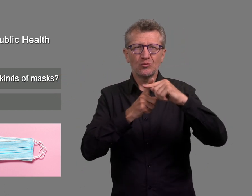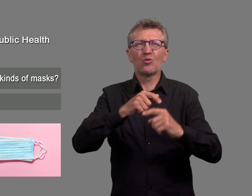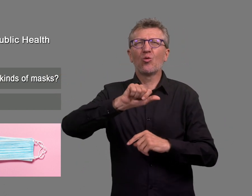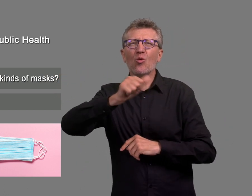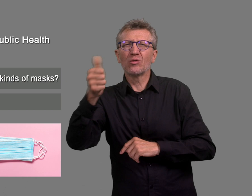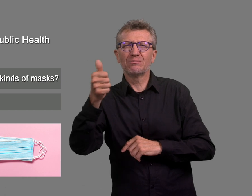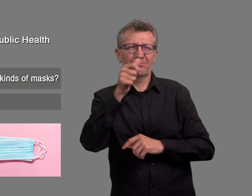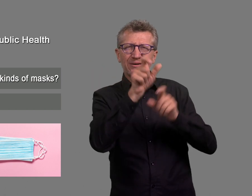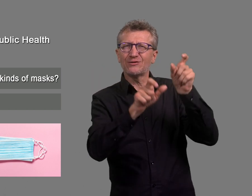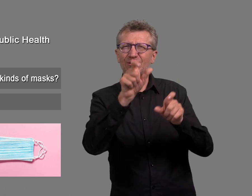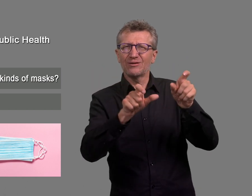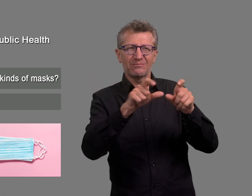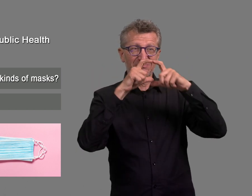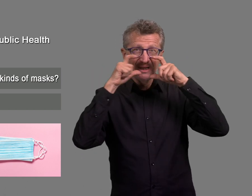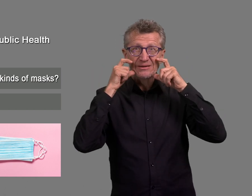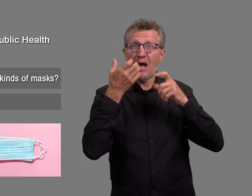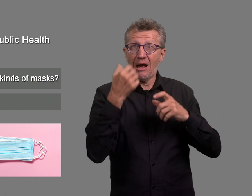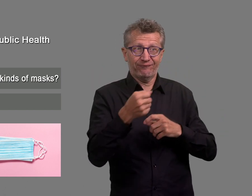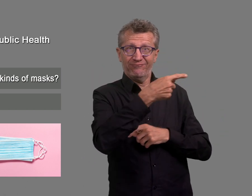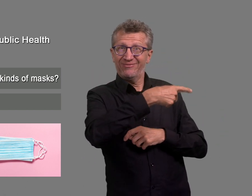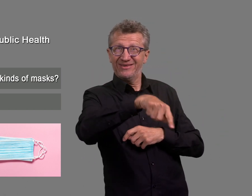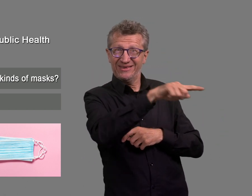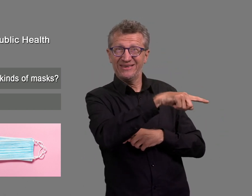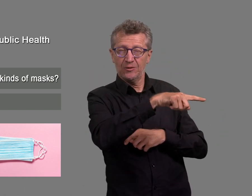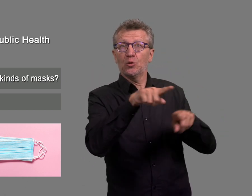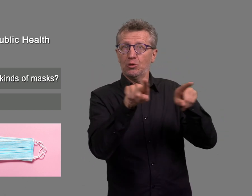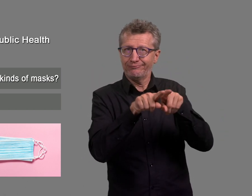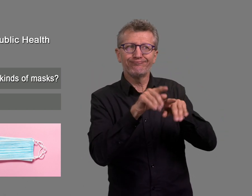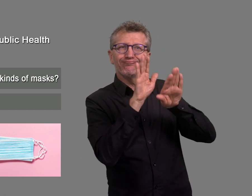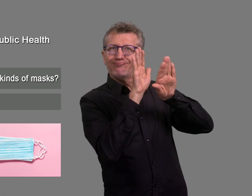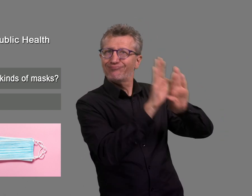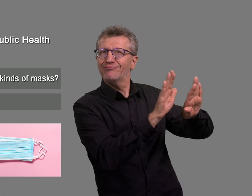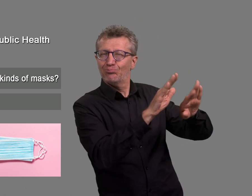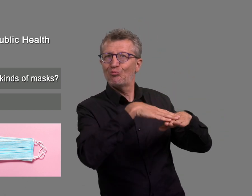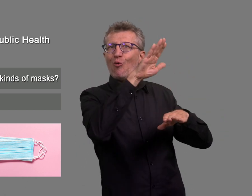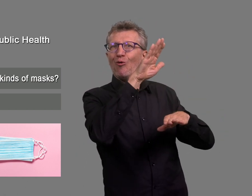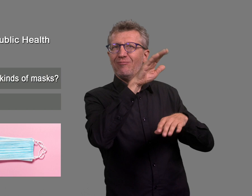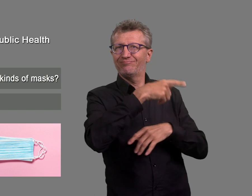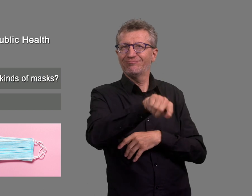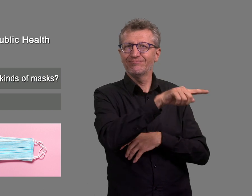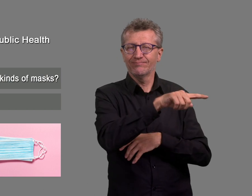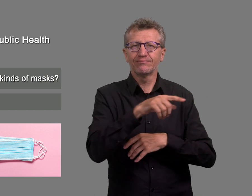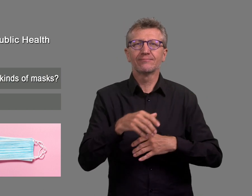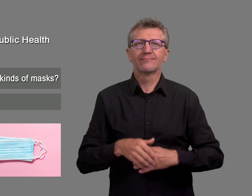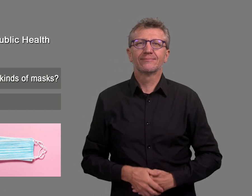They also give the person wearing the mask a certain amount of protection.